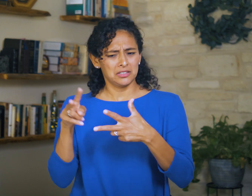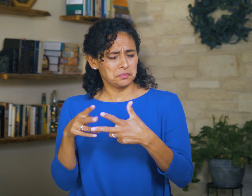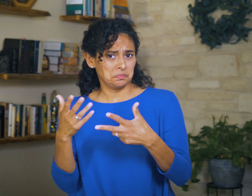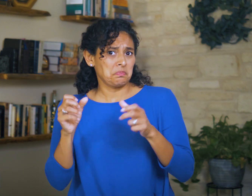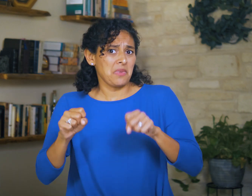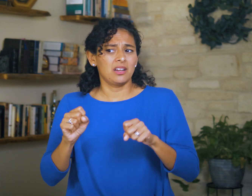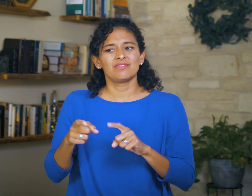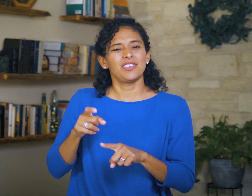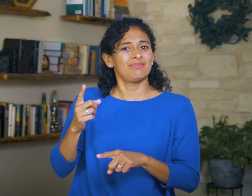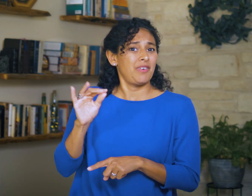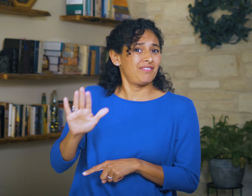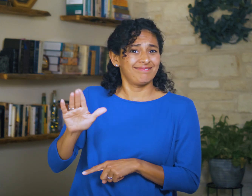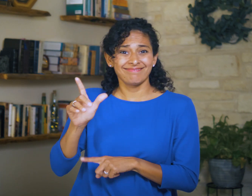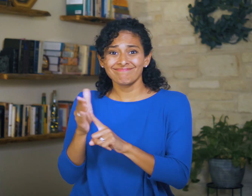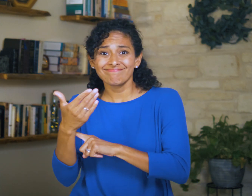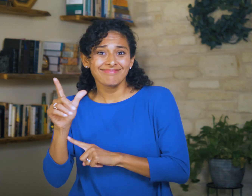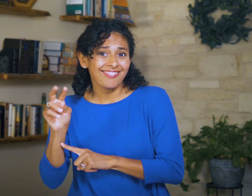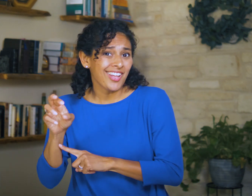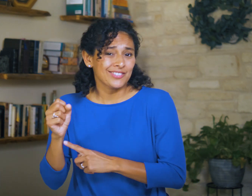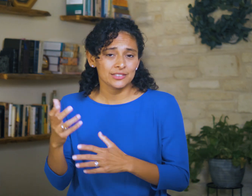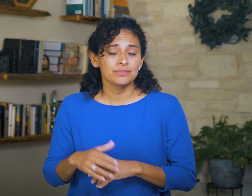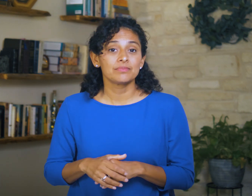the others could be from one or more of her lovers.